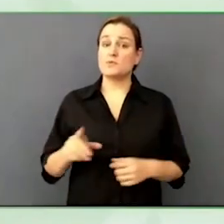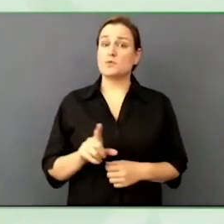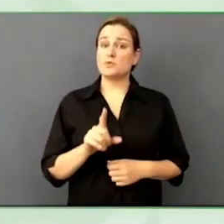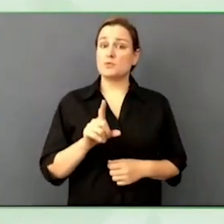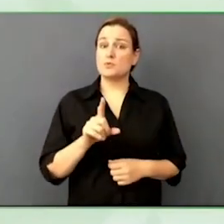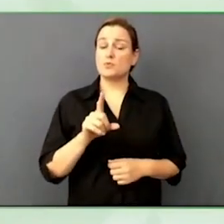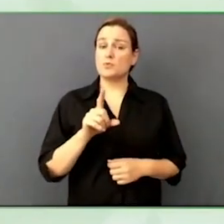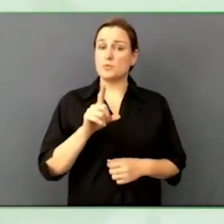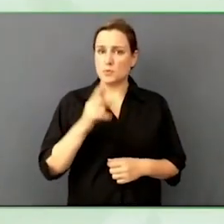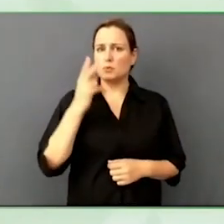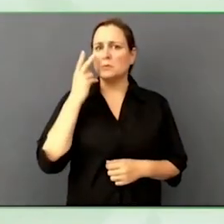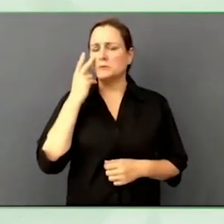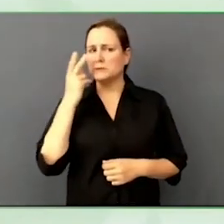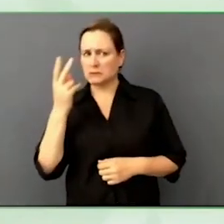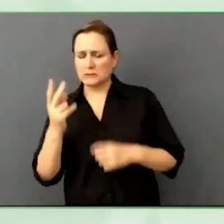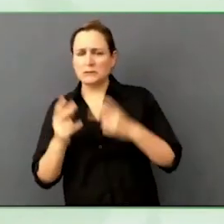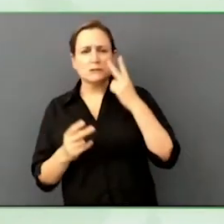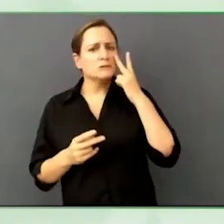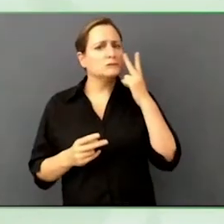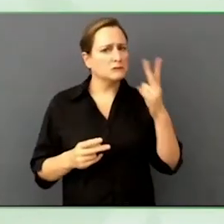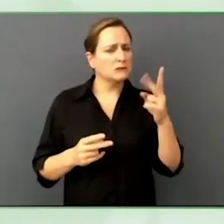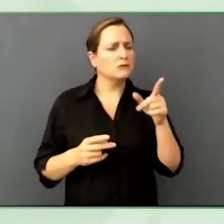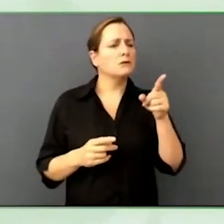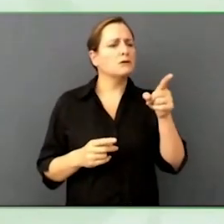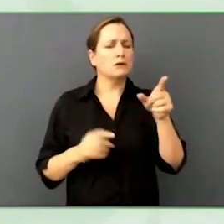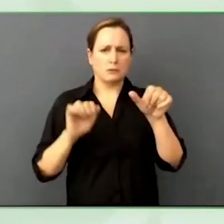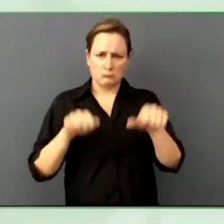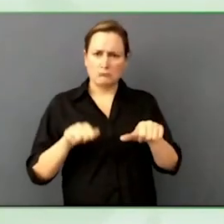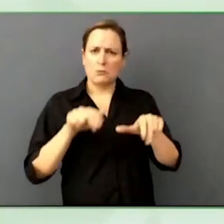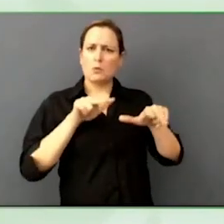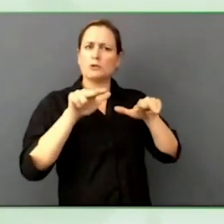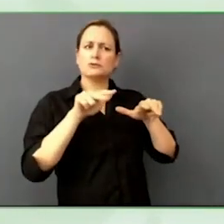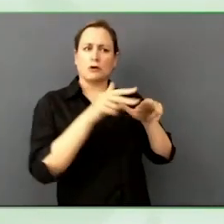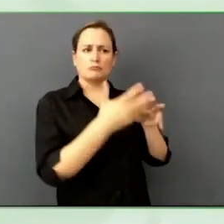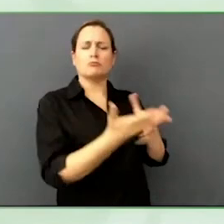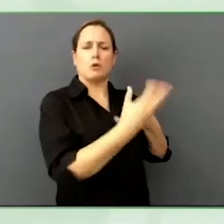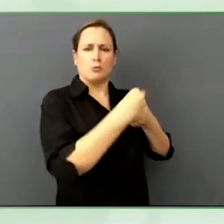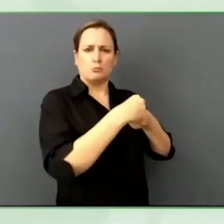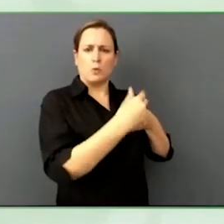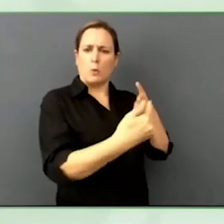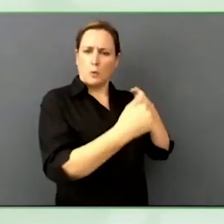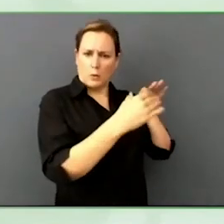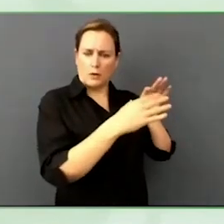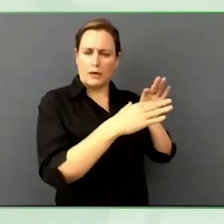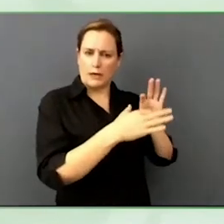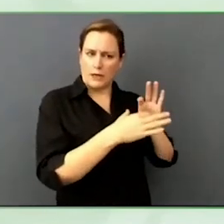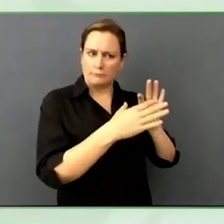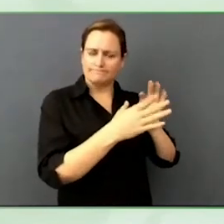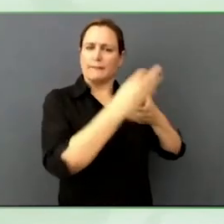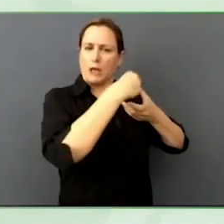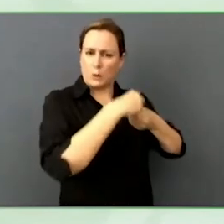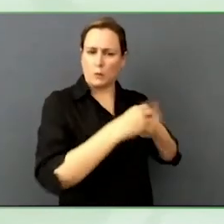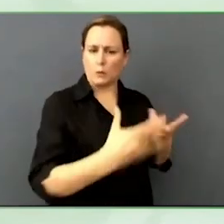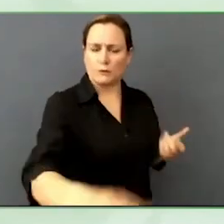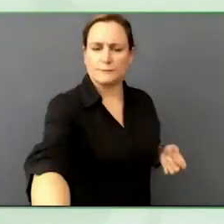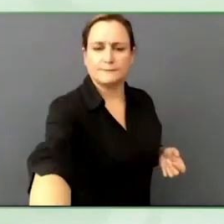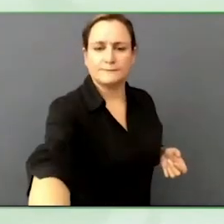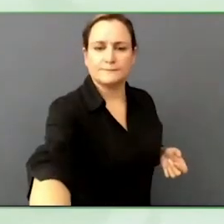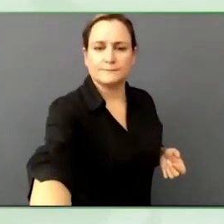makes your company different from many others out there? It goes back to accessible versus inclusive design type of